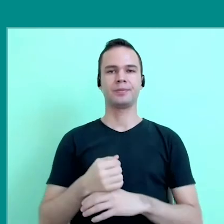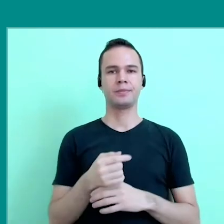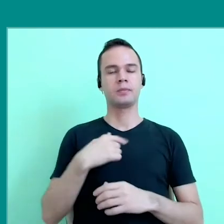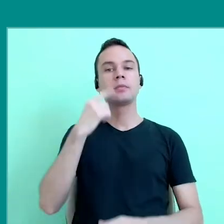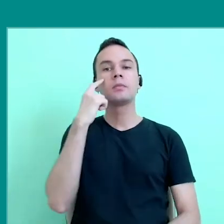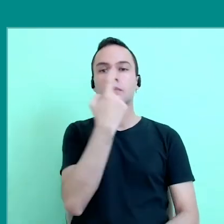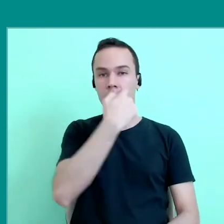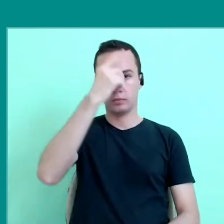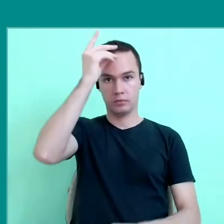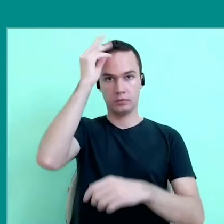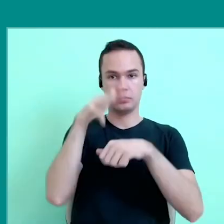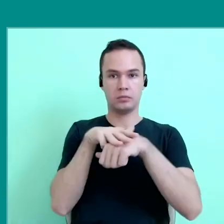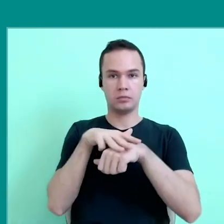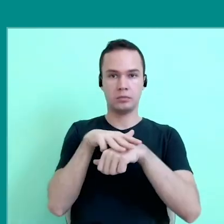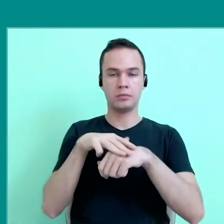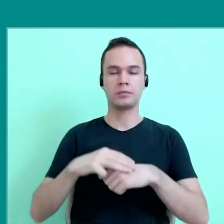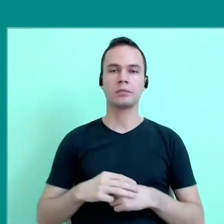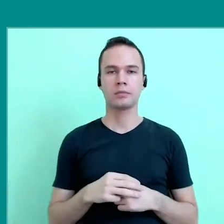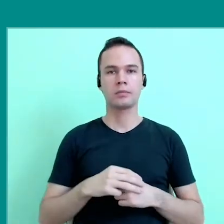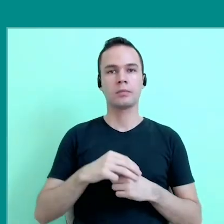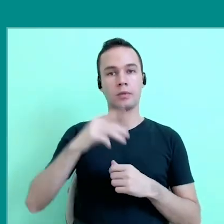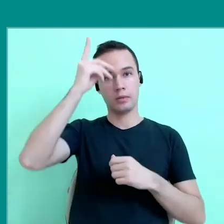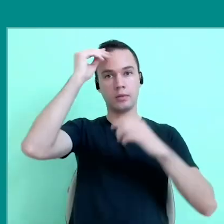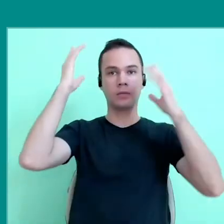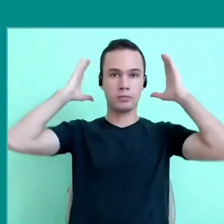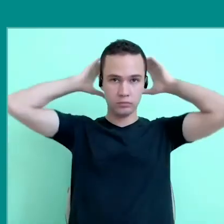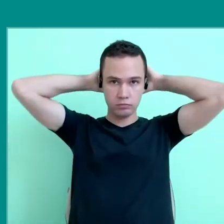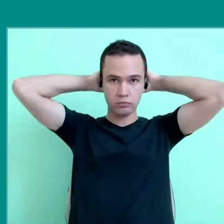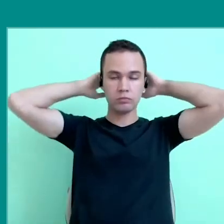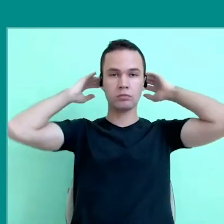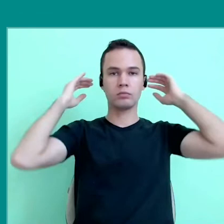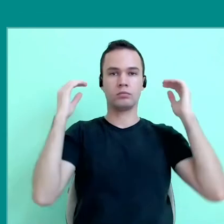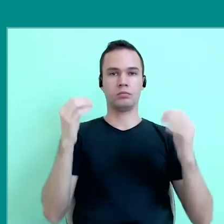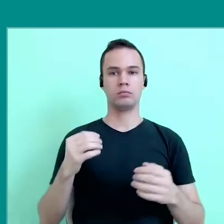I have brown eyes and hair, my hair is up with a brooch,